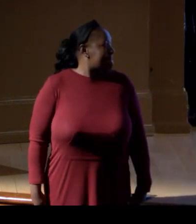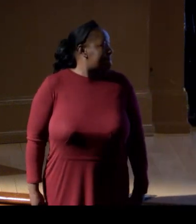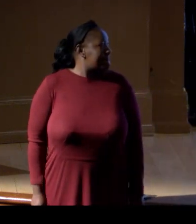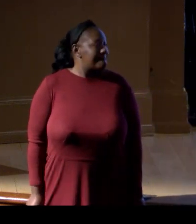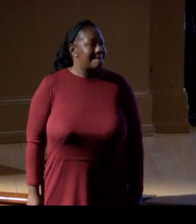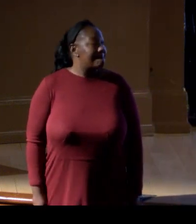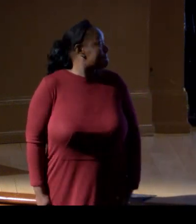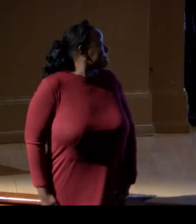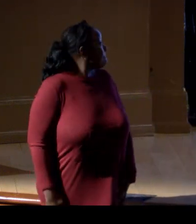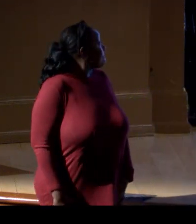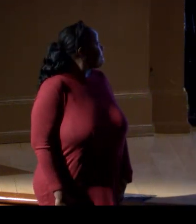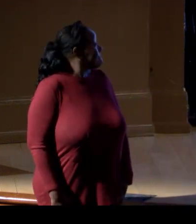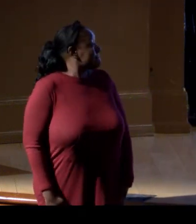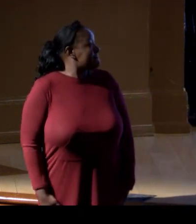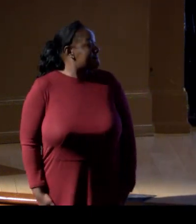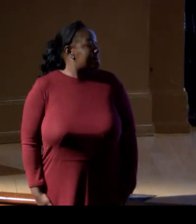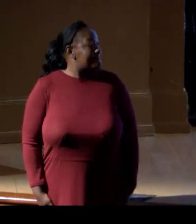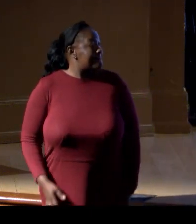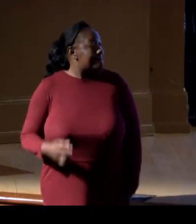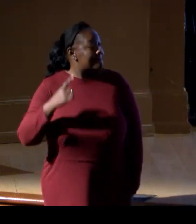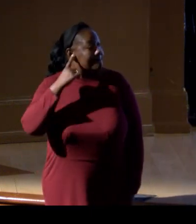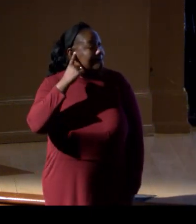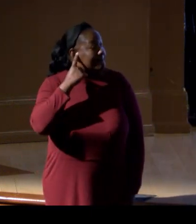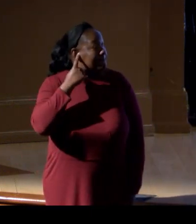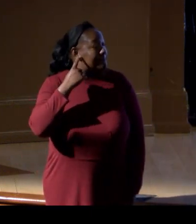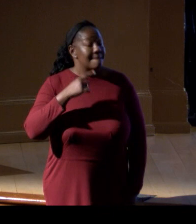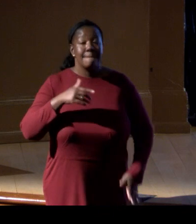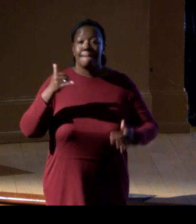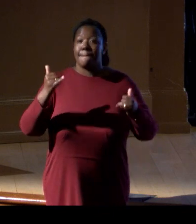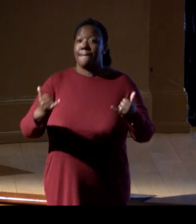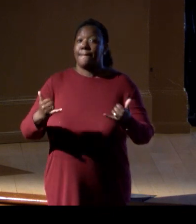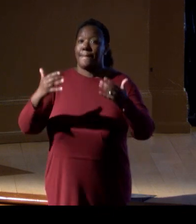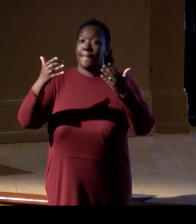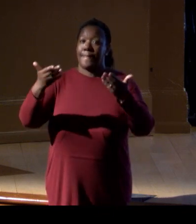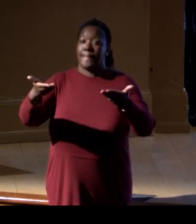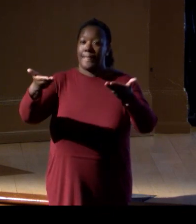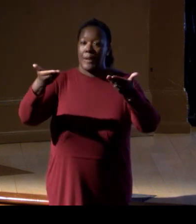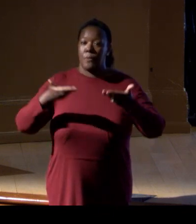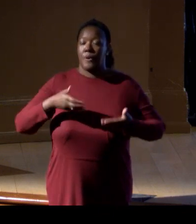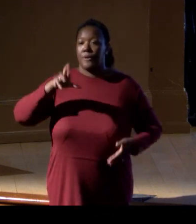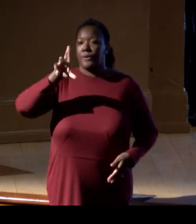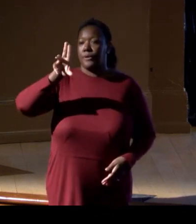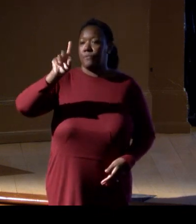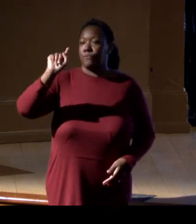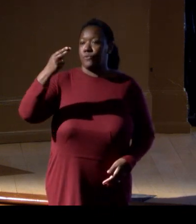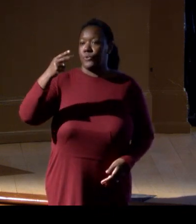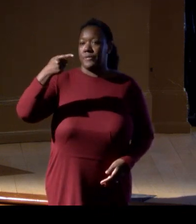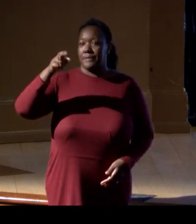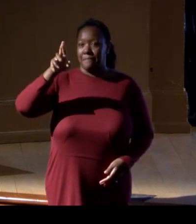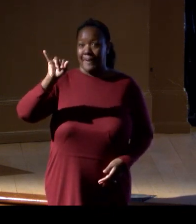Great, thanks, Rodney. Now, we'll welcome Ruth Perry up to the stage. I'm really anxious to hear what you have to say.